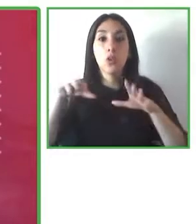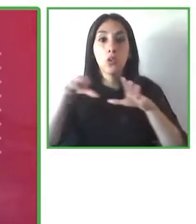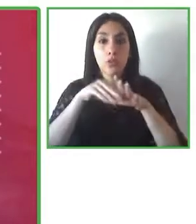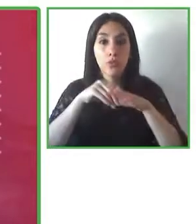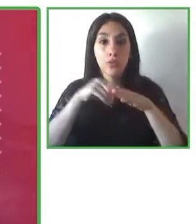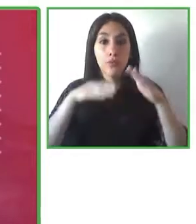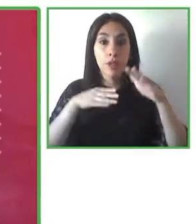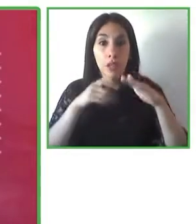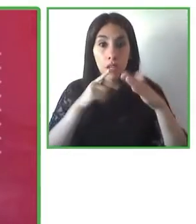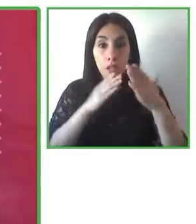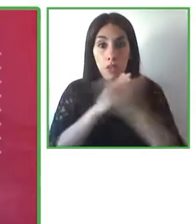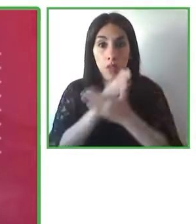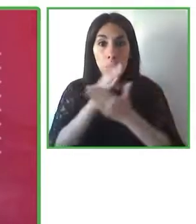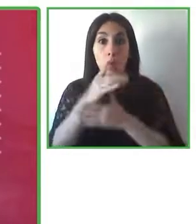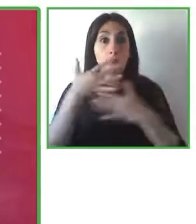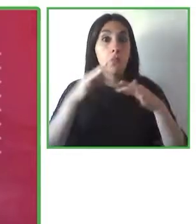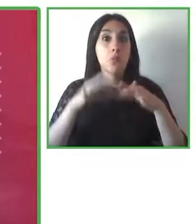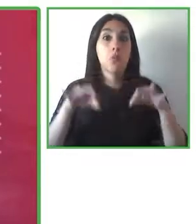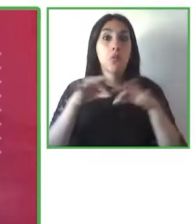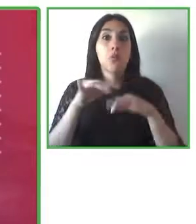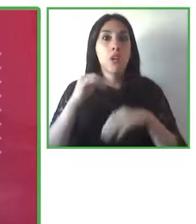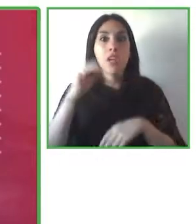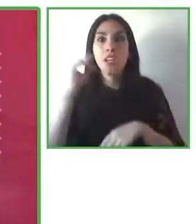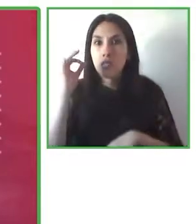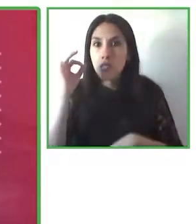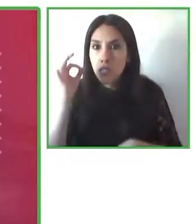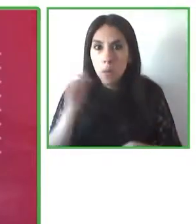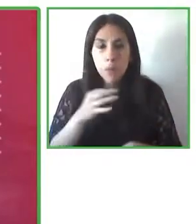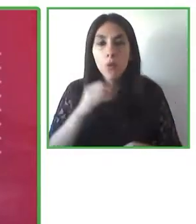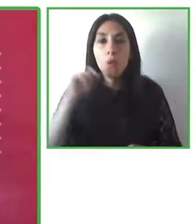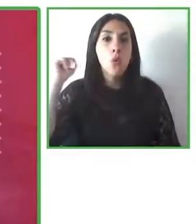that you're investing in this and to make sure that it's available in all